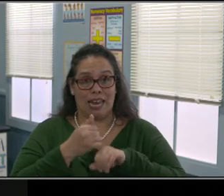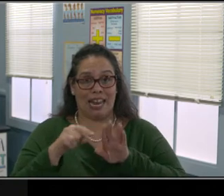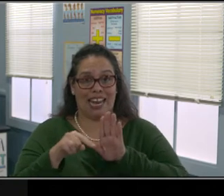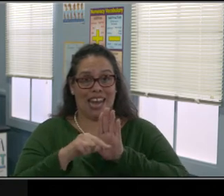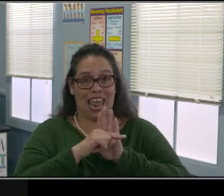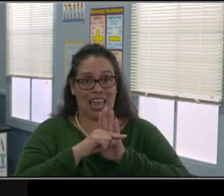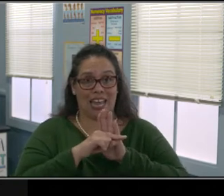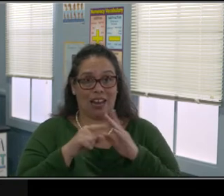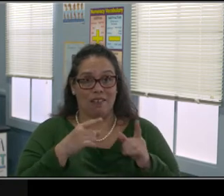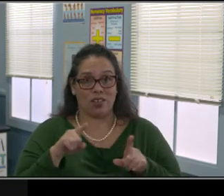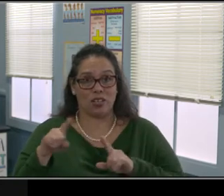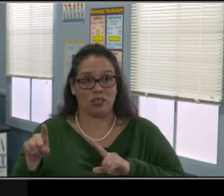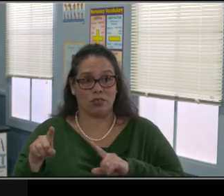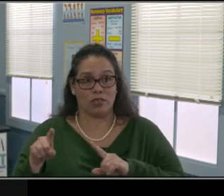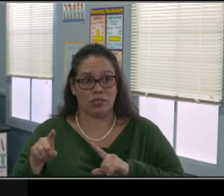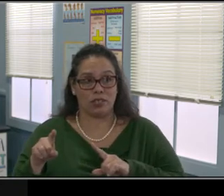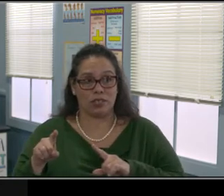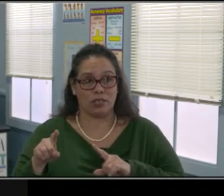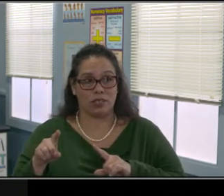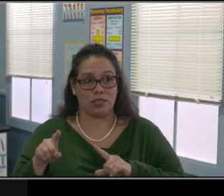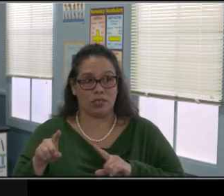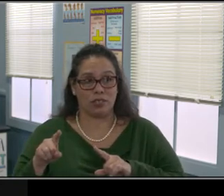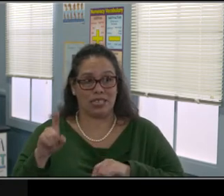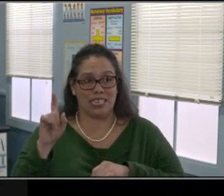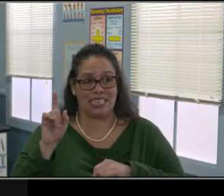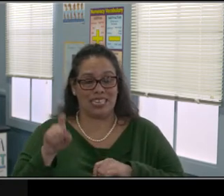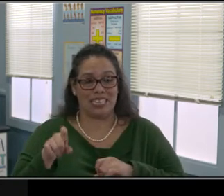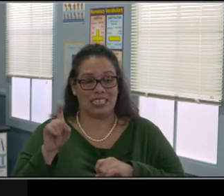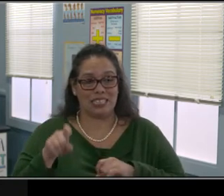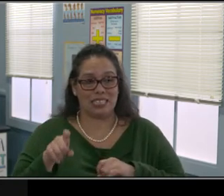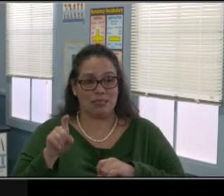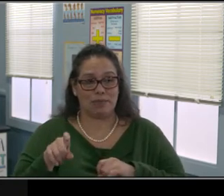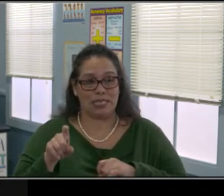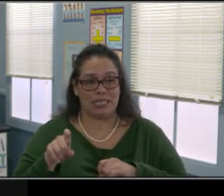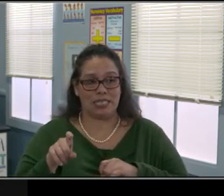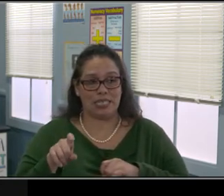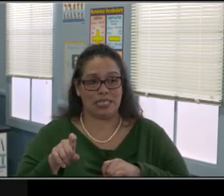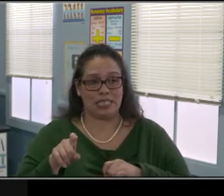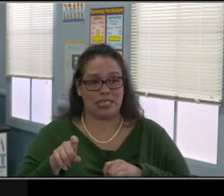And I hope everybody can see that the answer is D, okay? It is D.